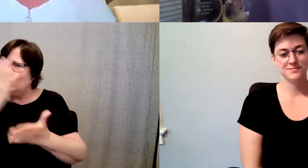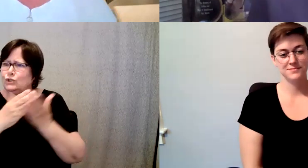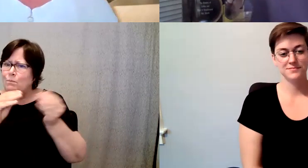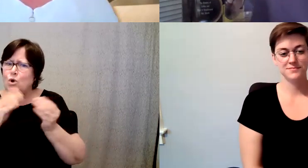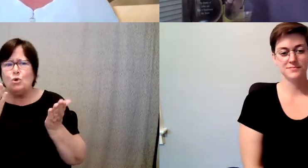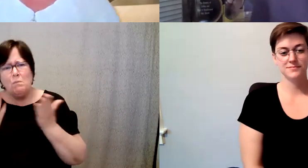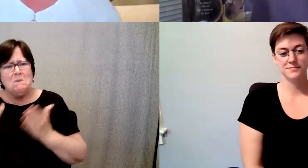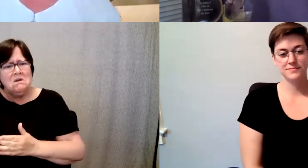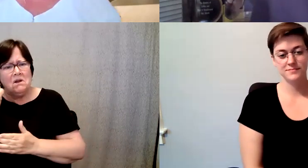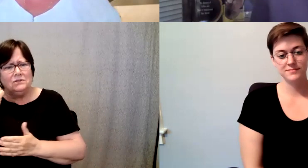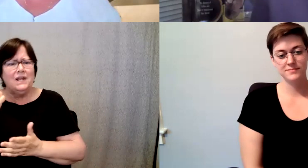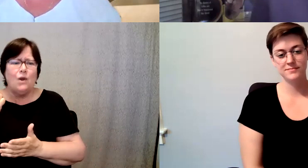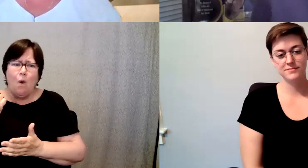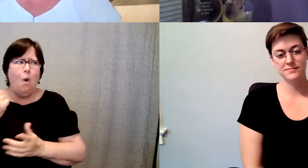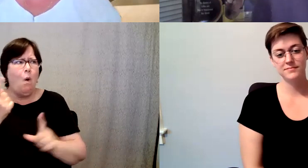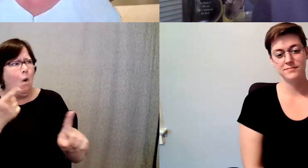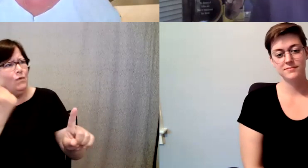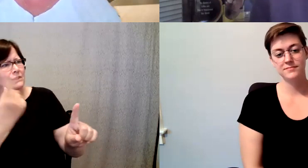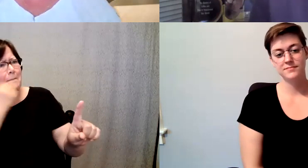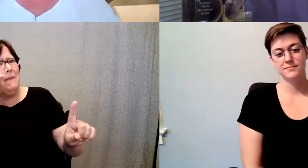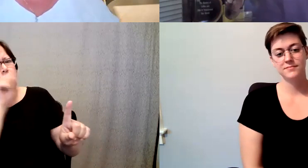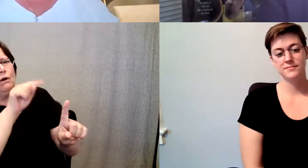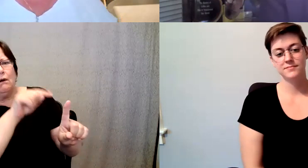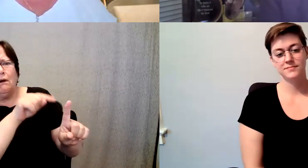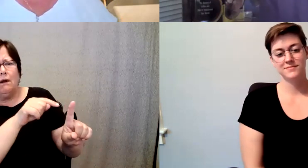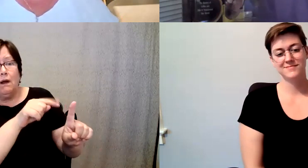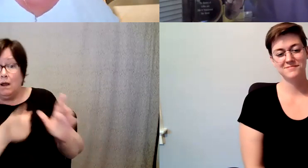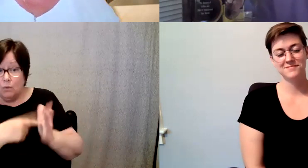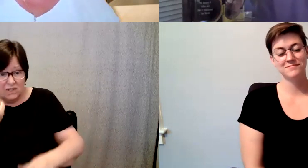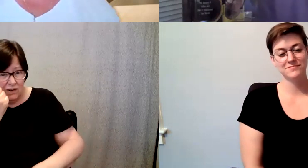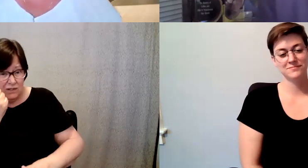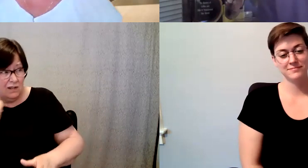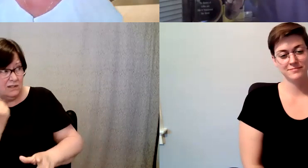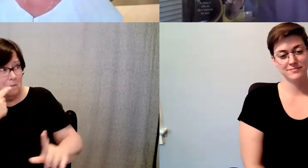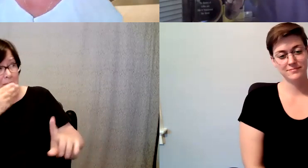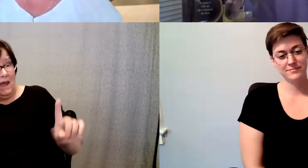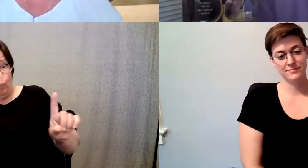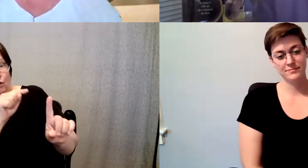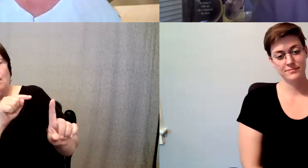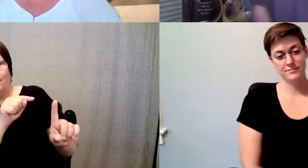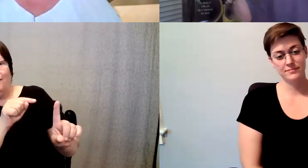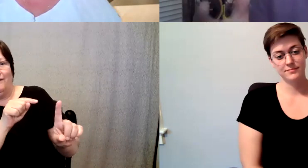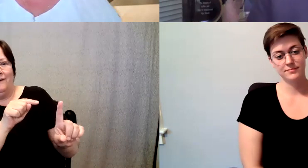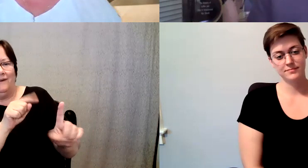understand that there's something more out there, and once they understand there's something more out there there's a world.